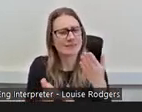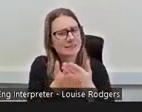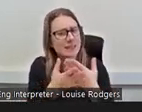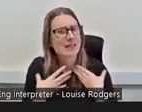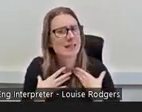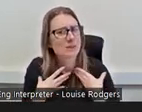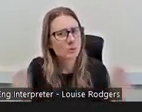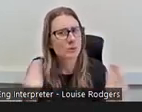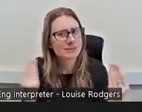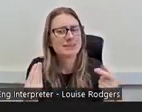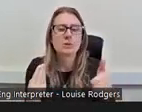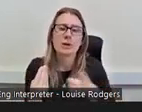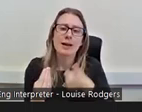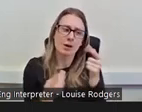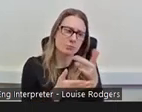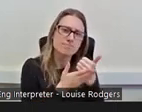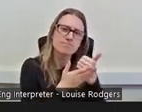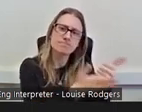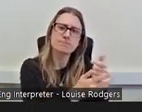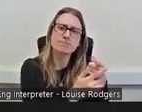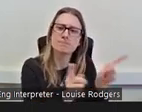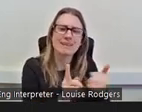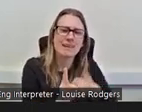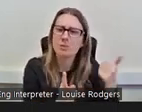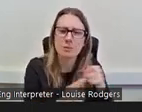and support them, especially for Heritage projects to make them feel more connected,